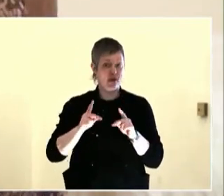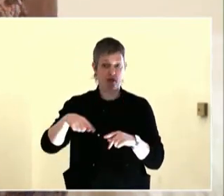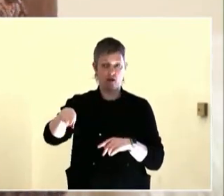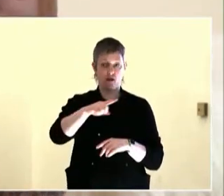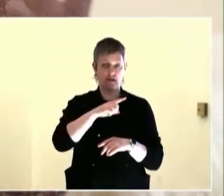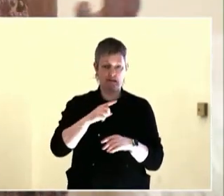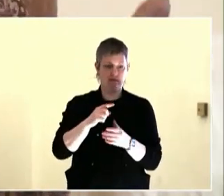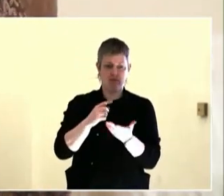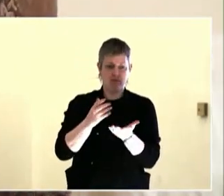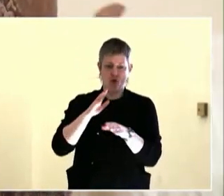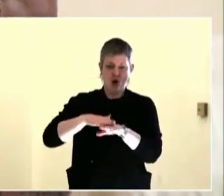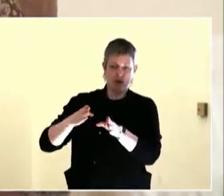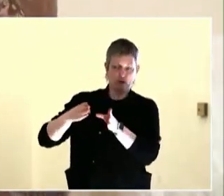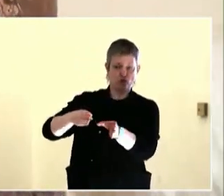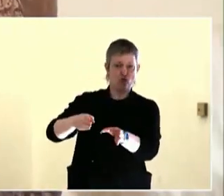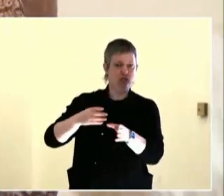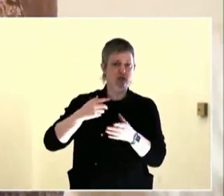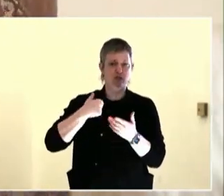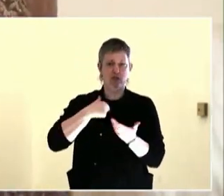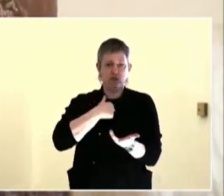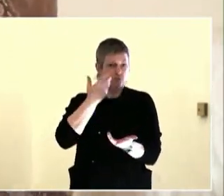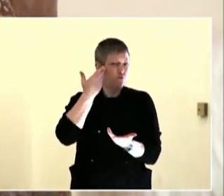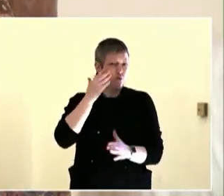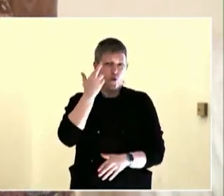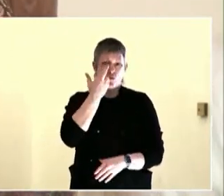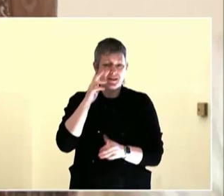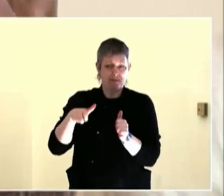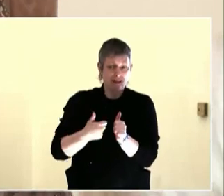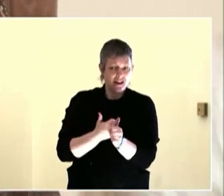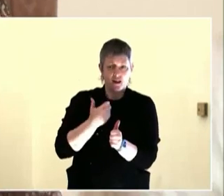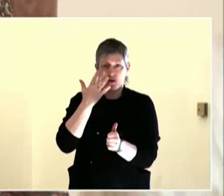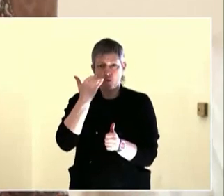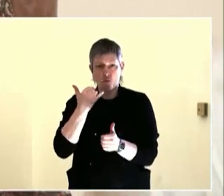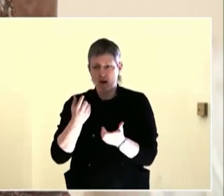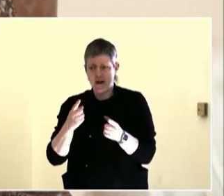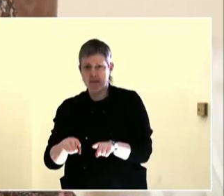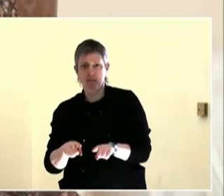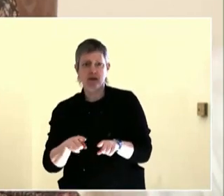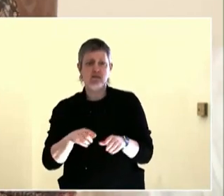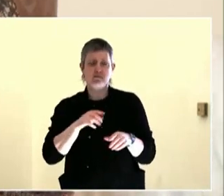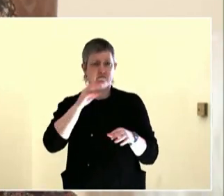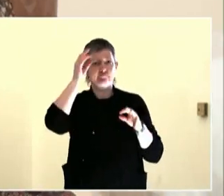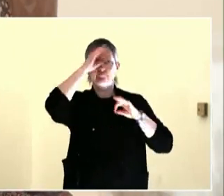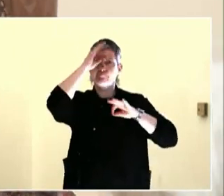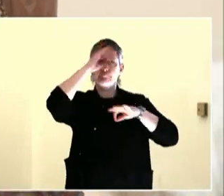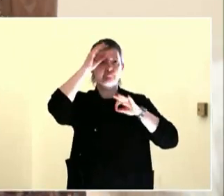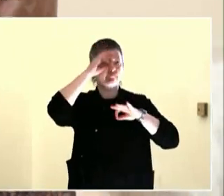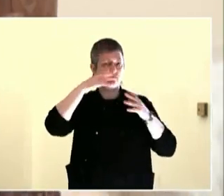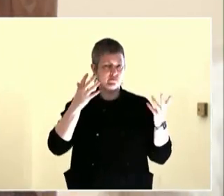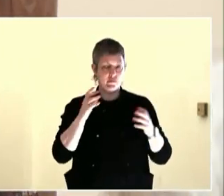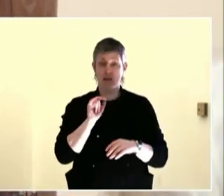engagement experiences that you'd like to share with us and to highlight with us in terms of, you know, keeping along that